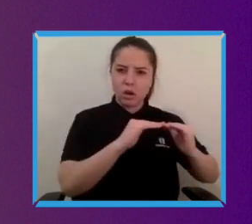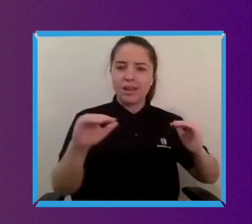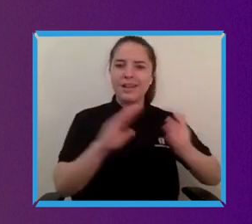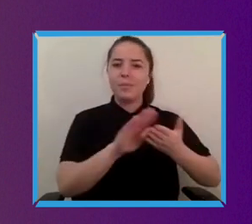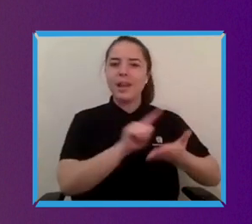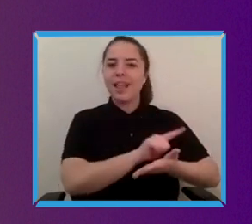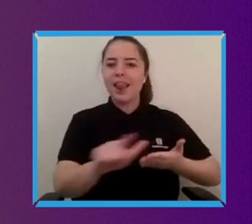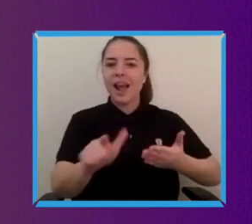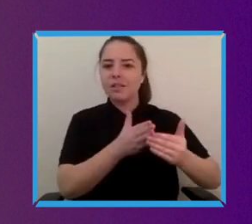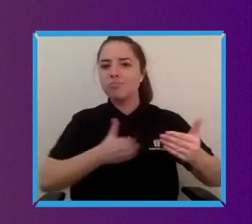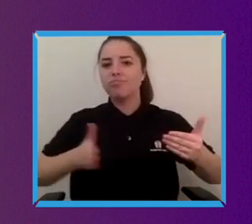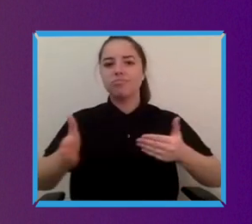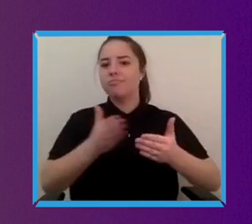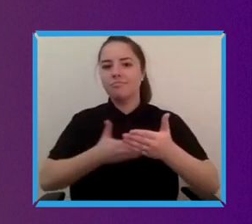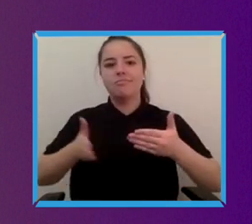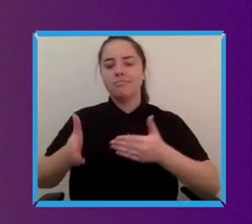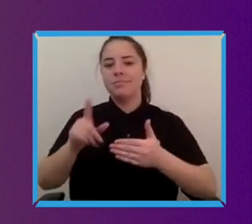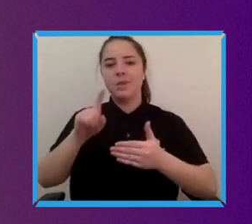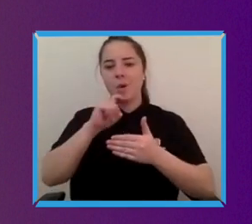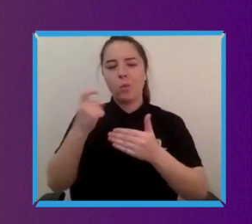the course of their lives.